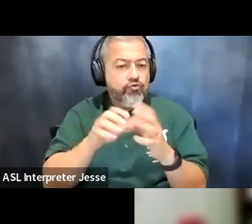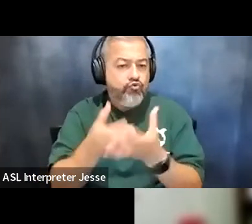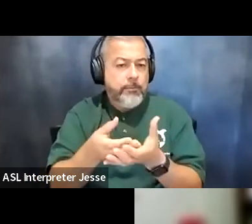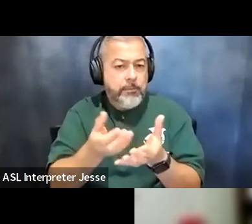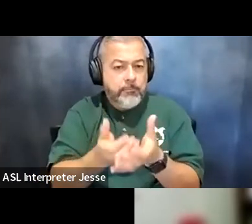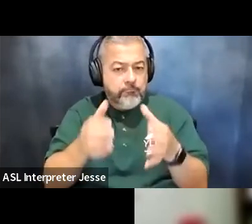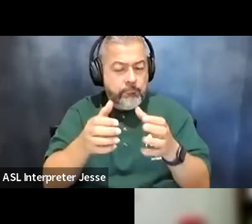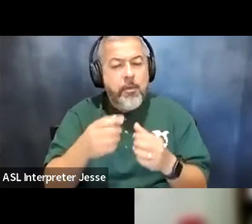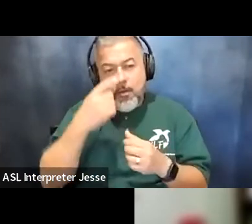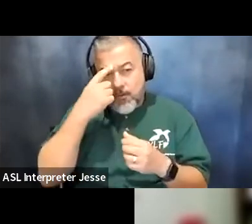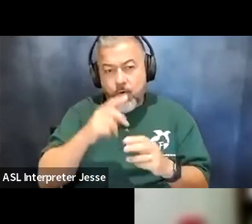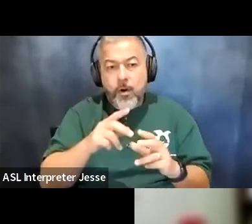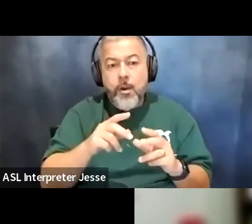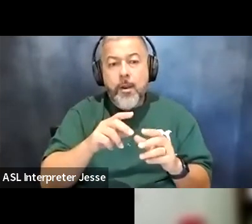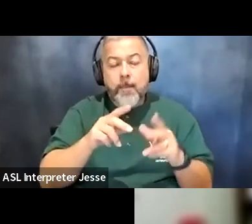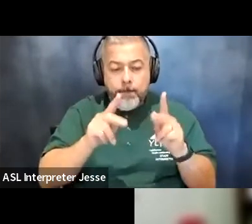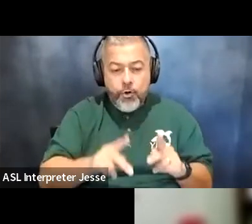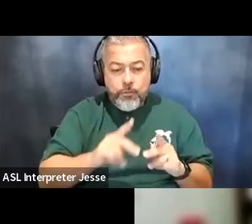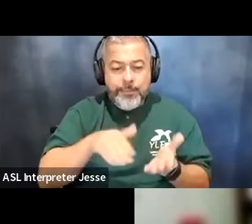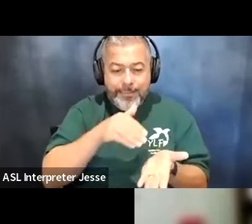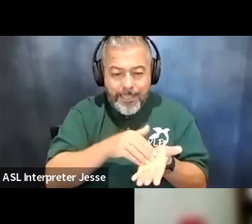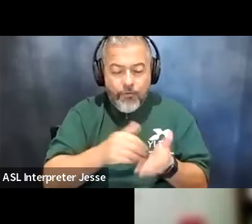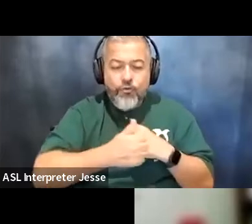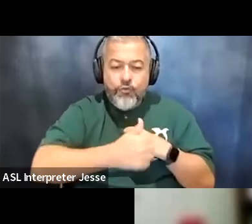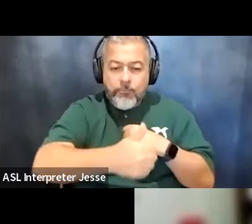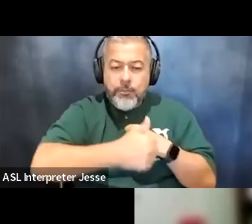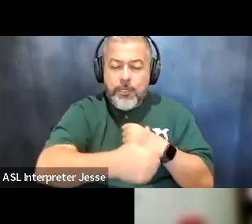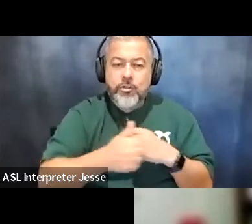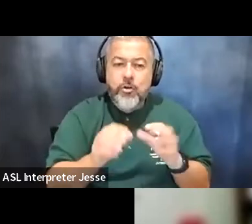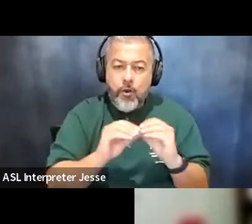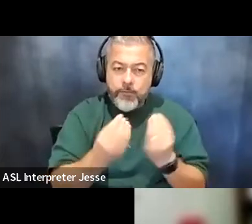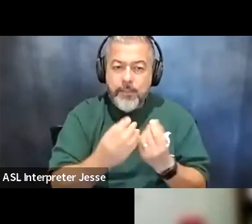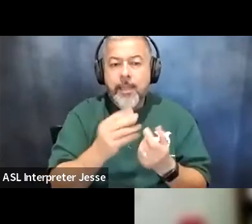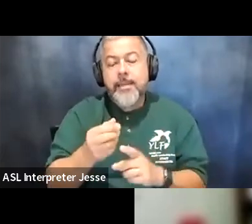for person-centered transportation options and self-directed transportation options